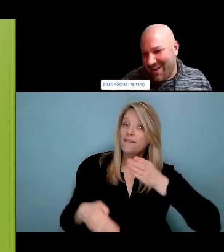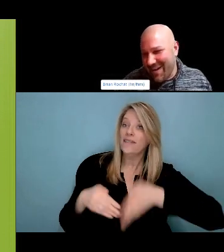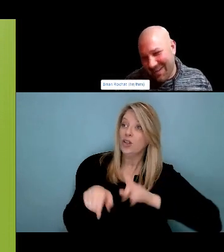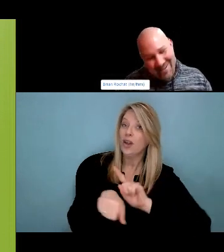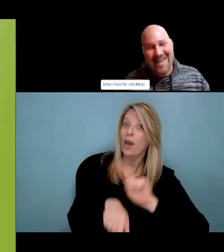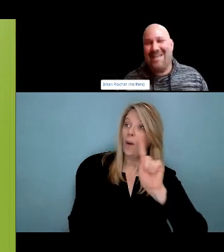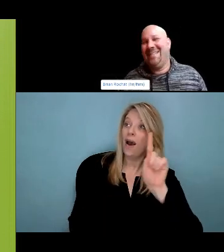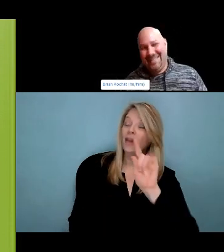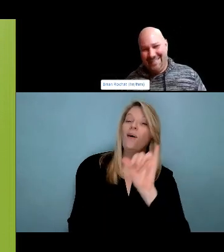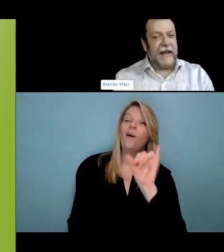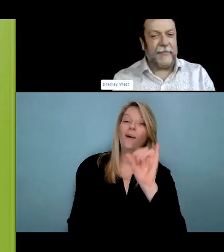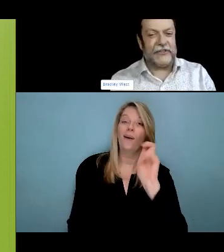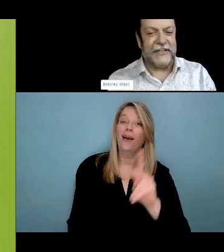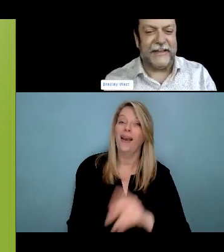Canada doing distribution. So.